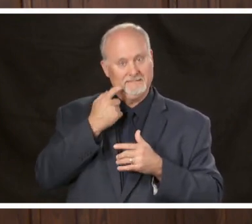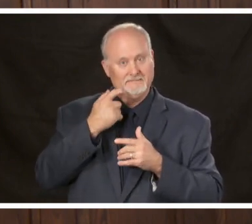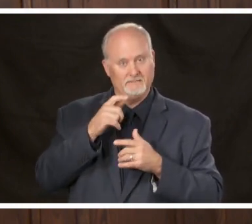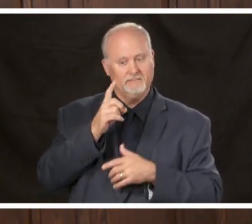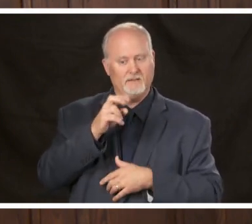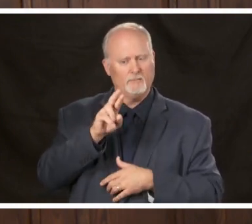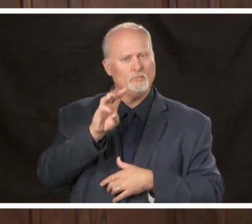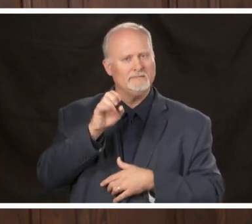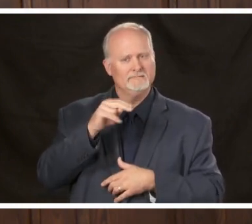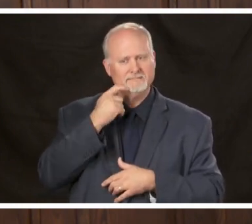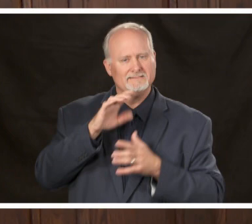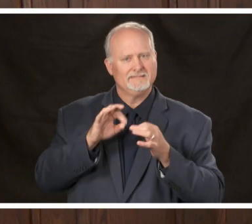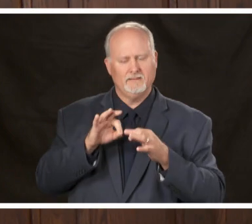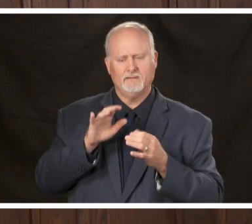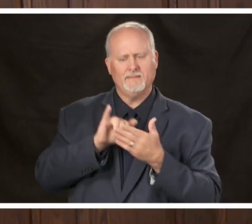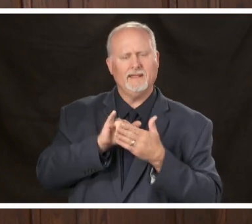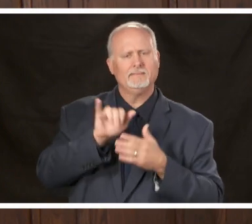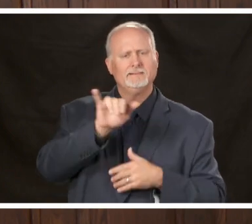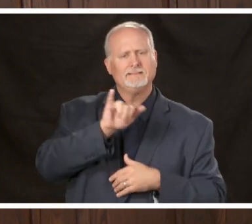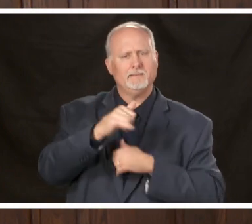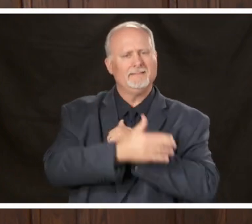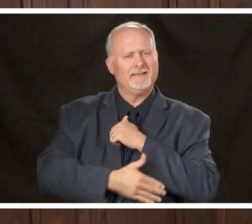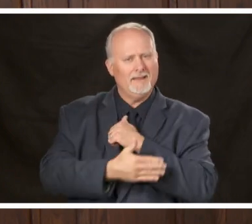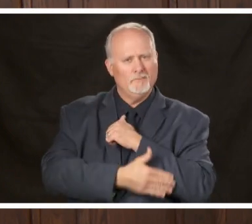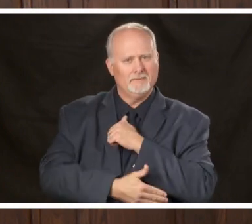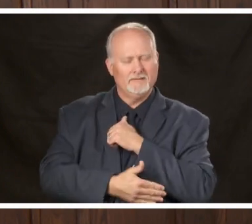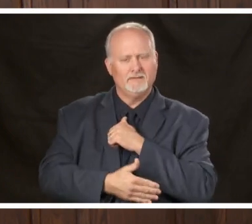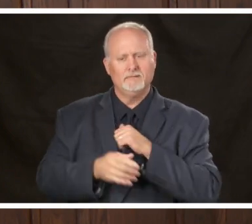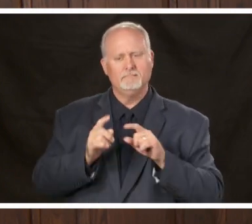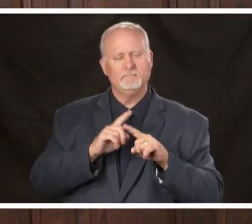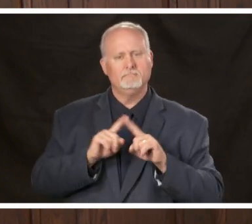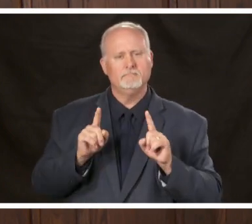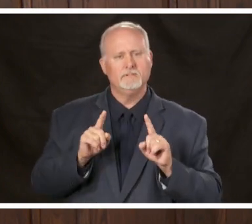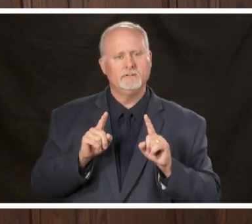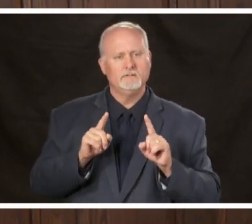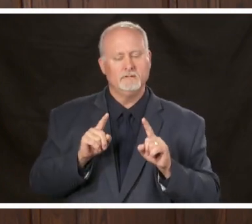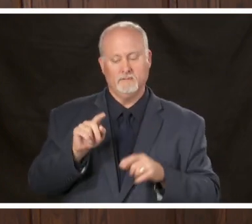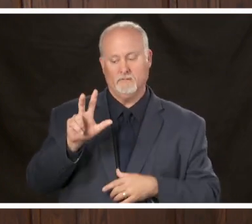mirrors the county but that's not necessarily by the 30-plus cities within